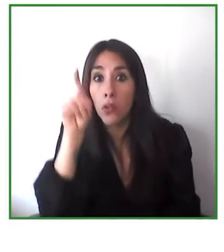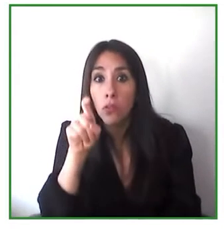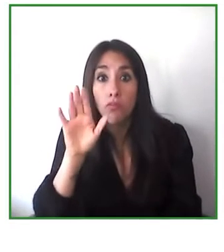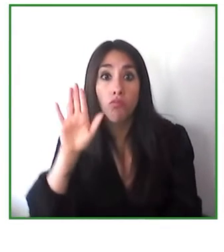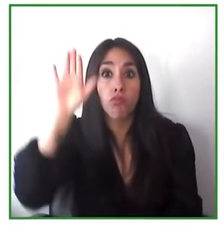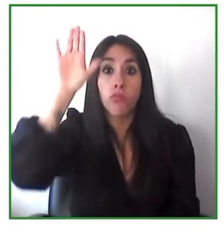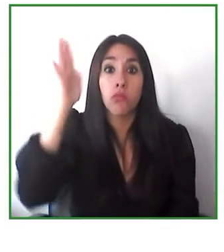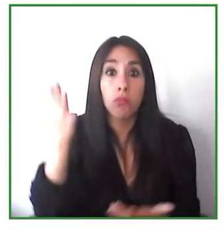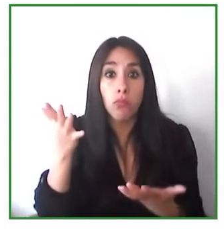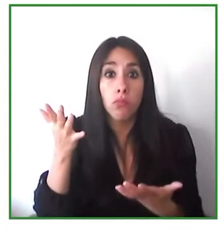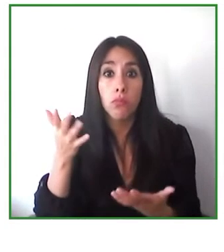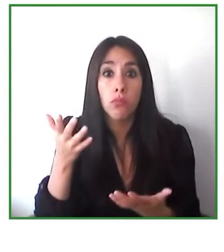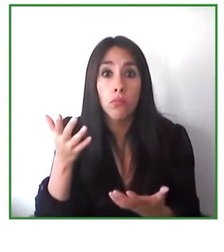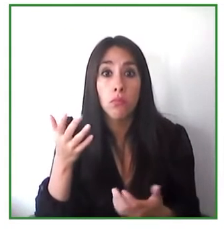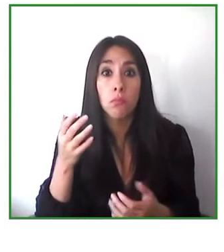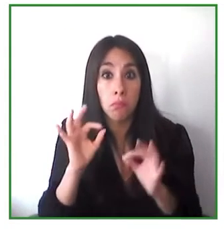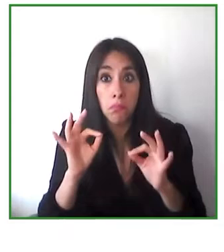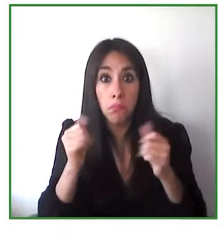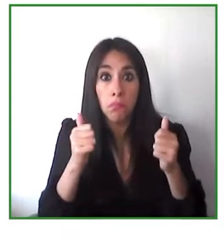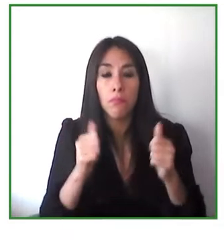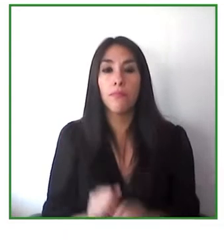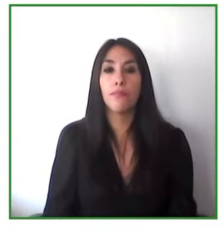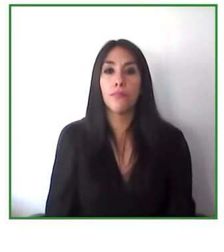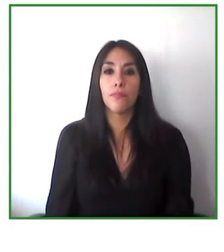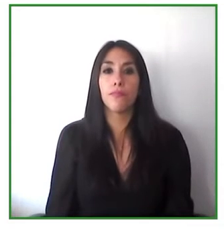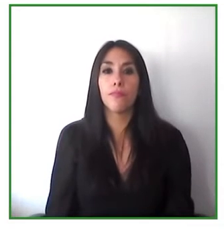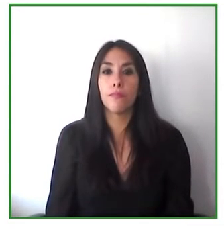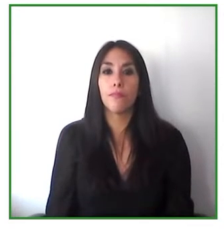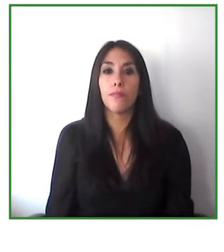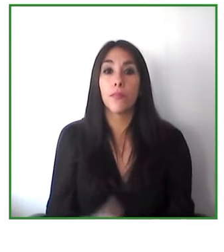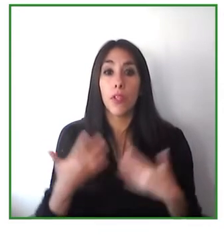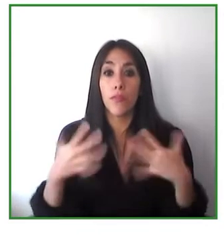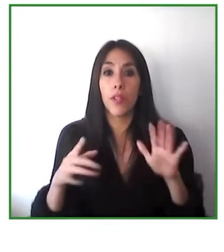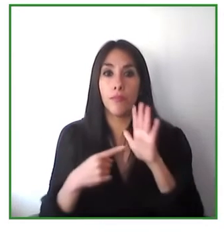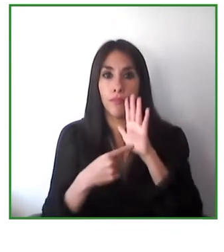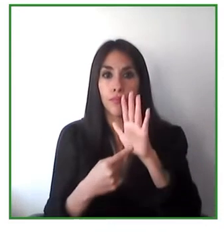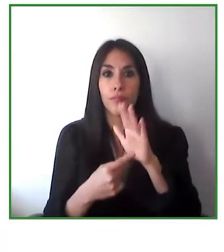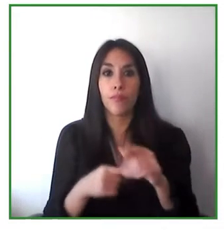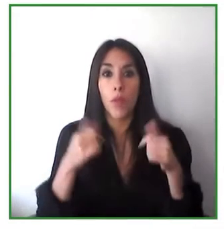us this is my presentation and now i want to